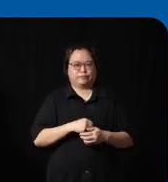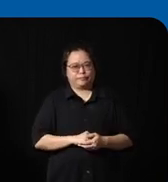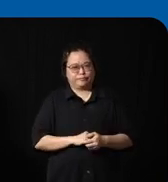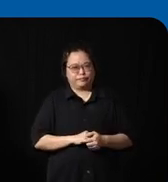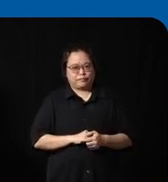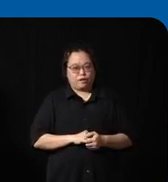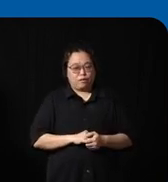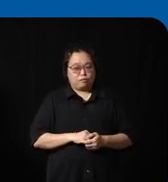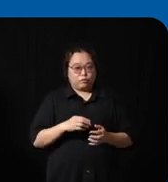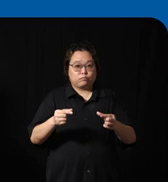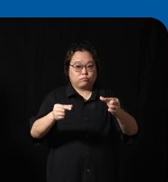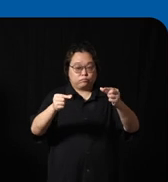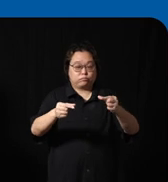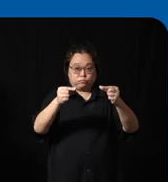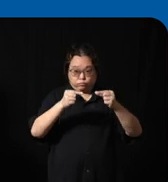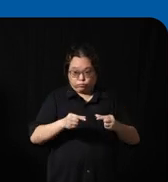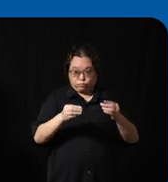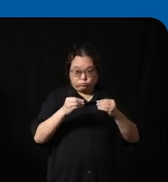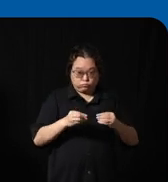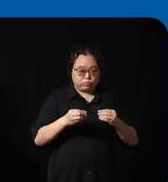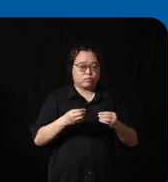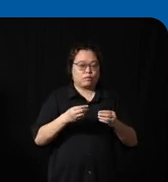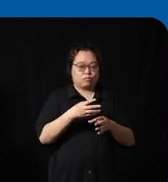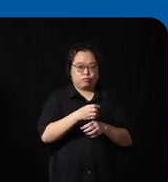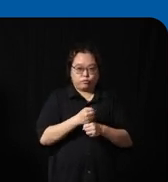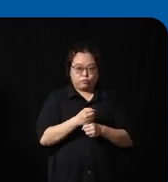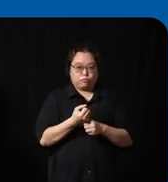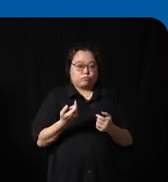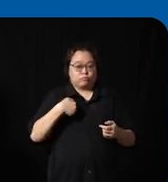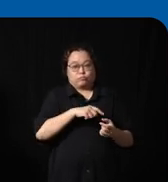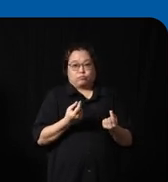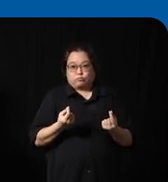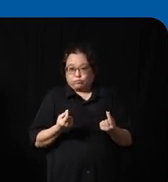we did was basically find the methods to then crowdsource that accessibility data by using